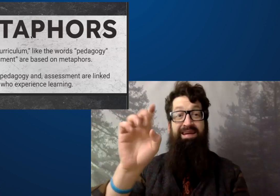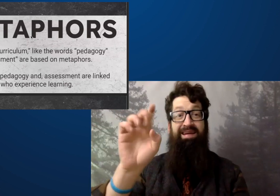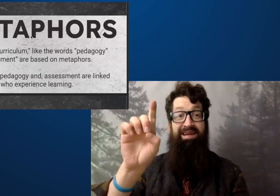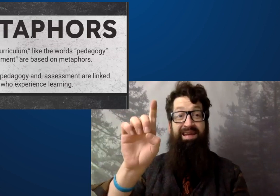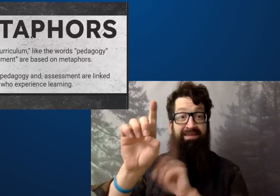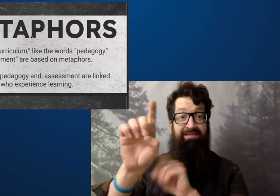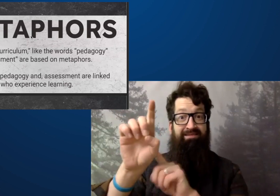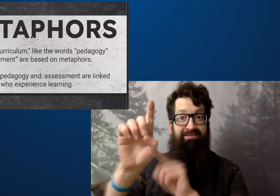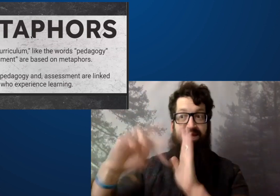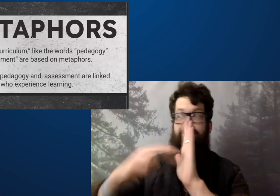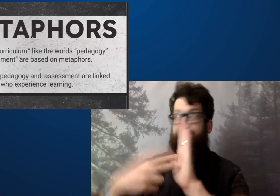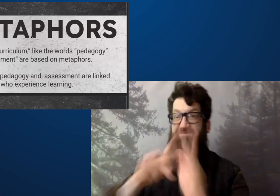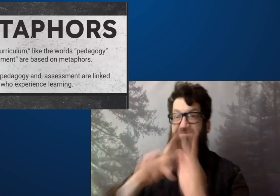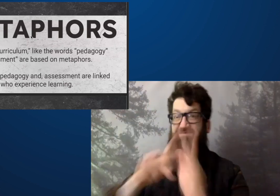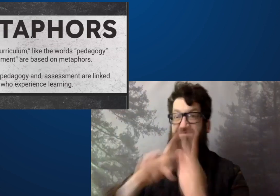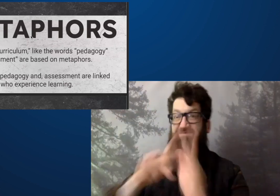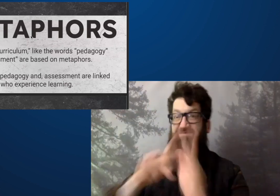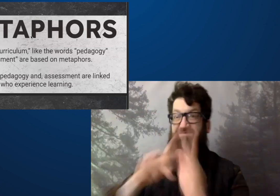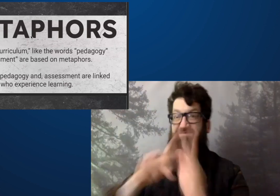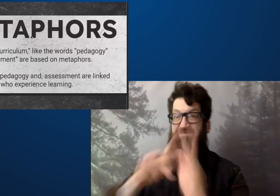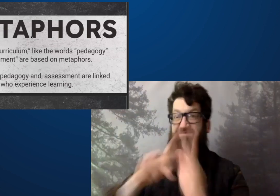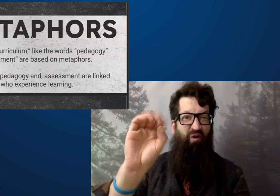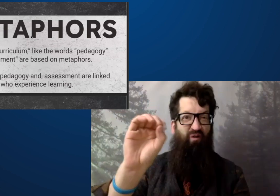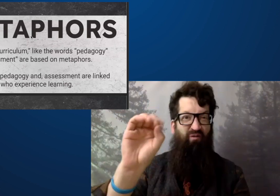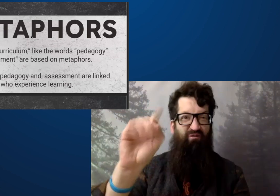This is pedagogy.